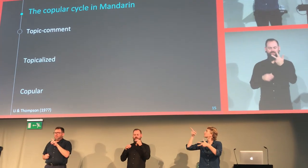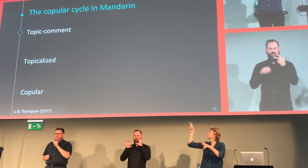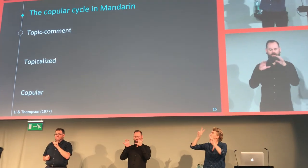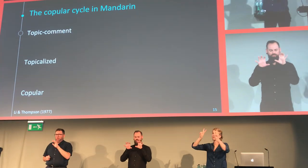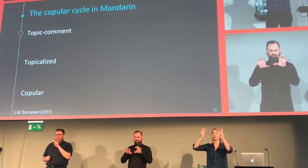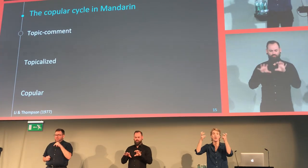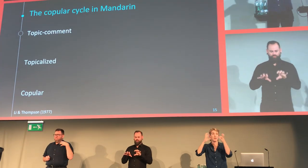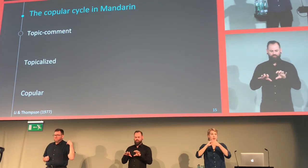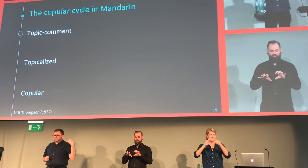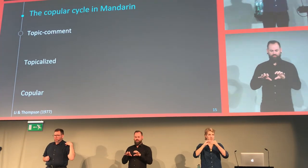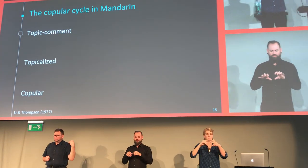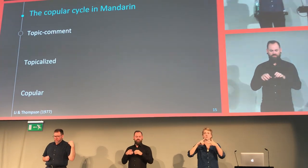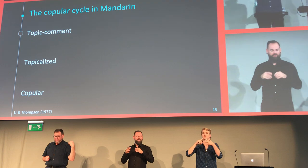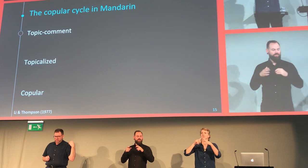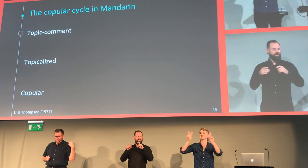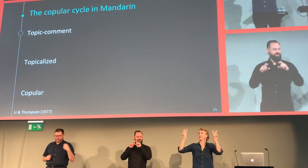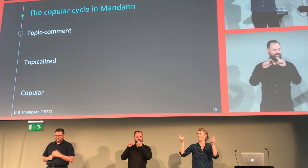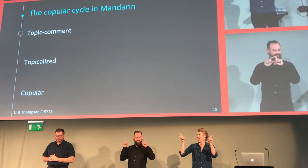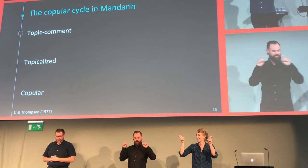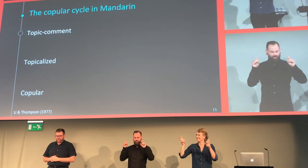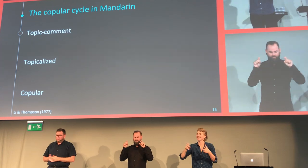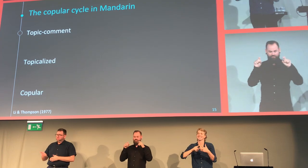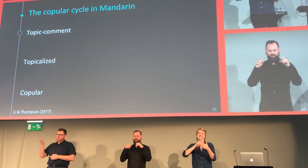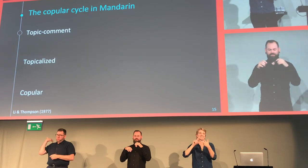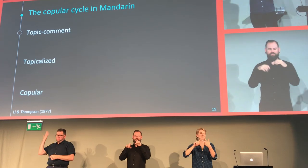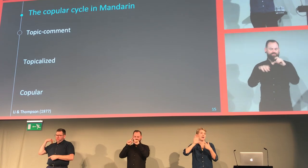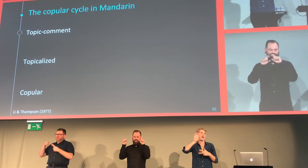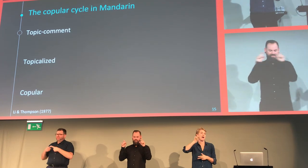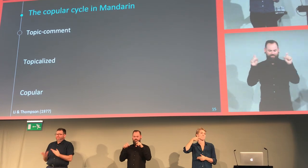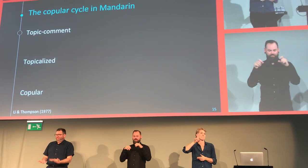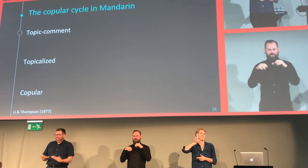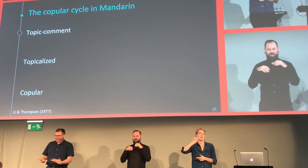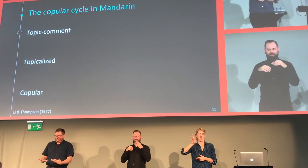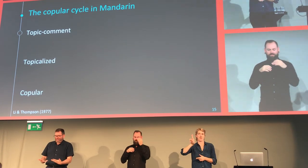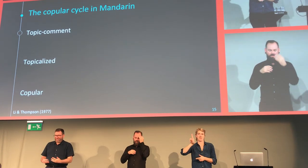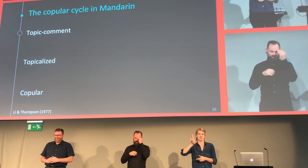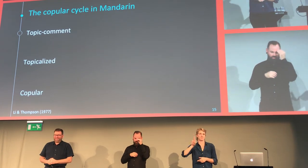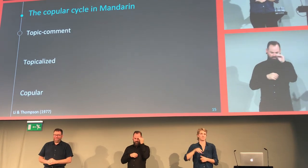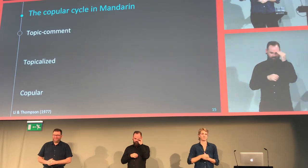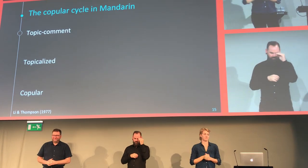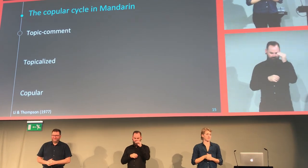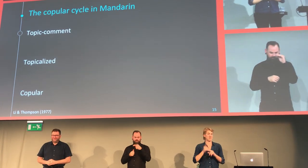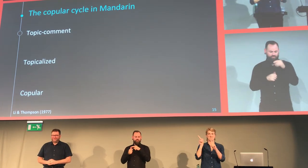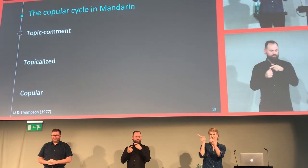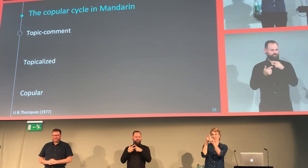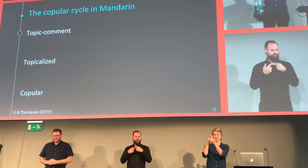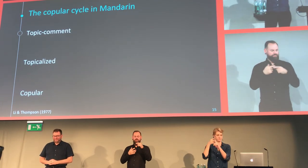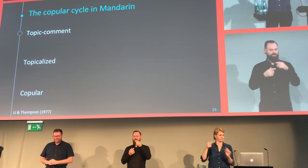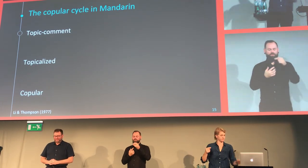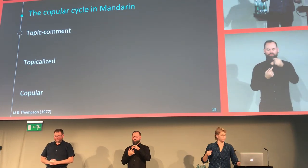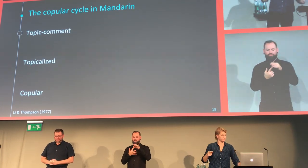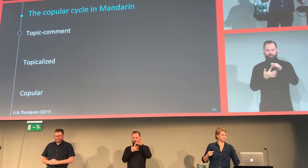We can see that there are three structures. Topic-comment, topicalized, and the copular.